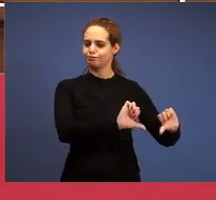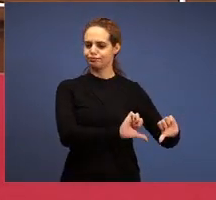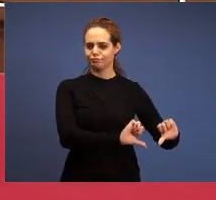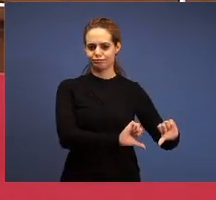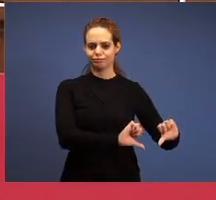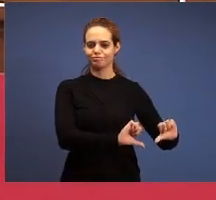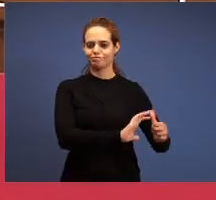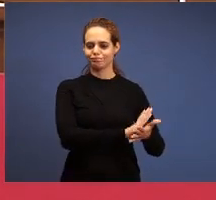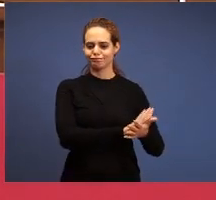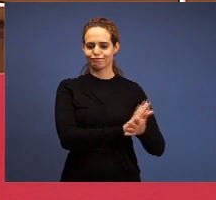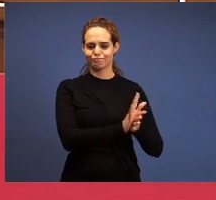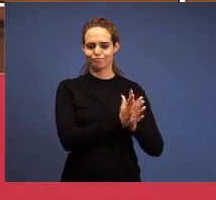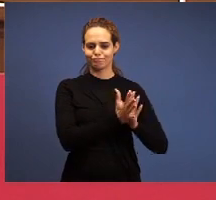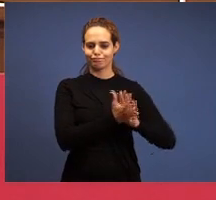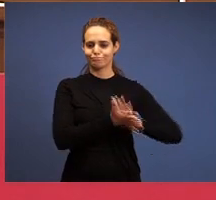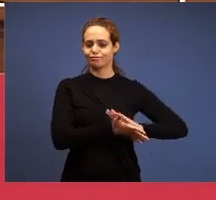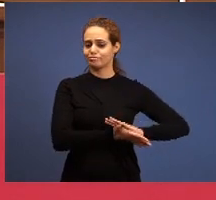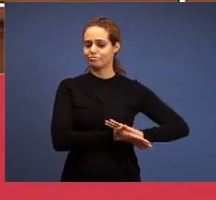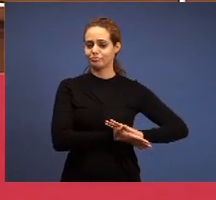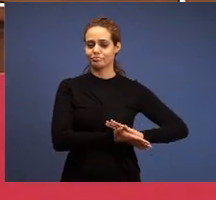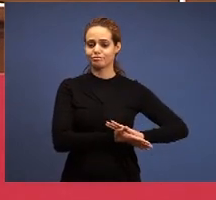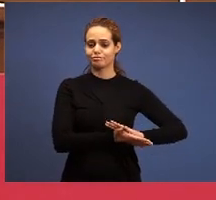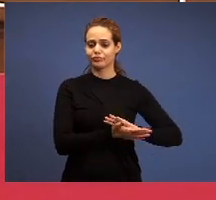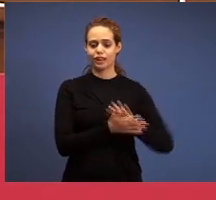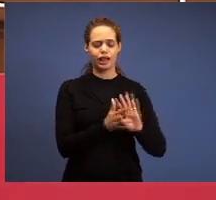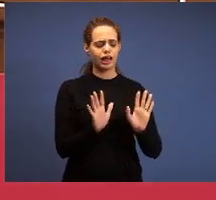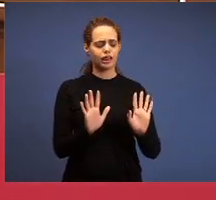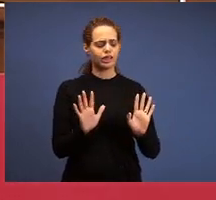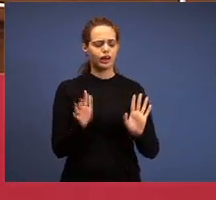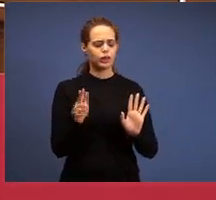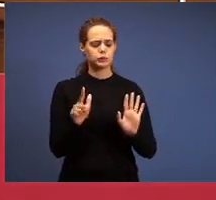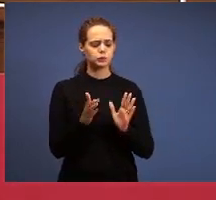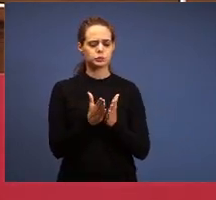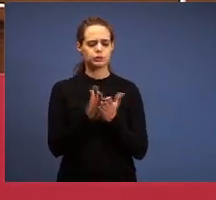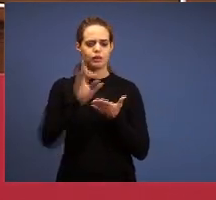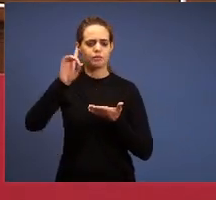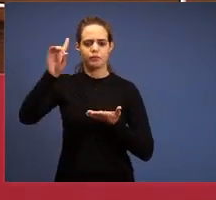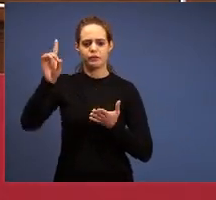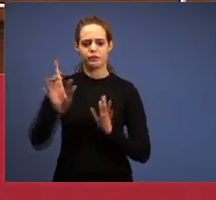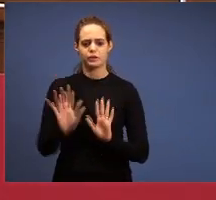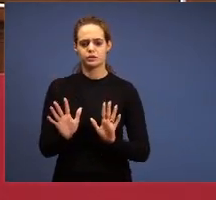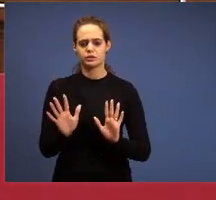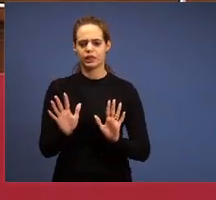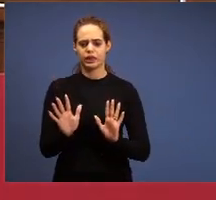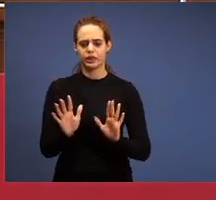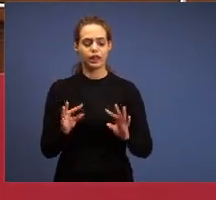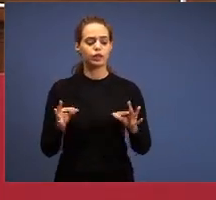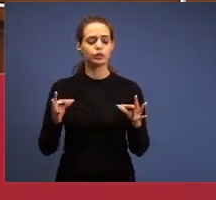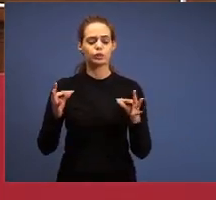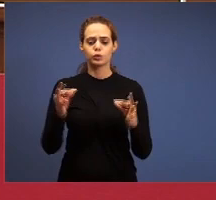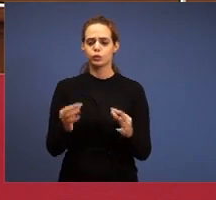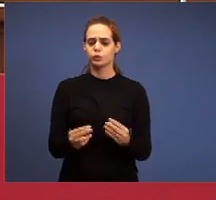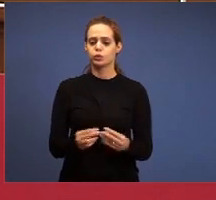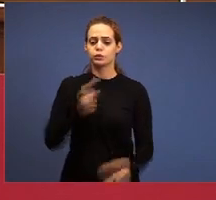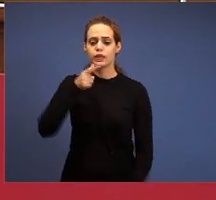simply , they don’t have the Bible, it wasn't it, they passed everything to Latin, you speak English,